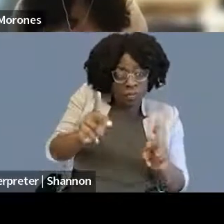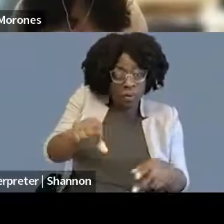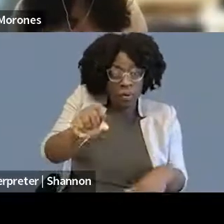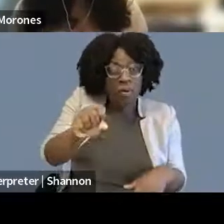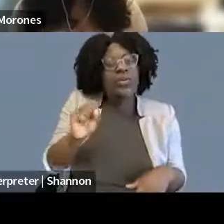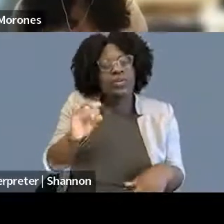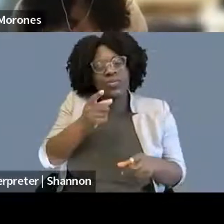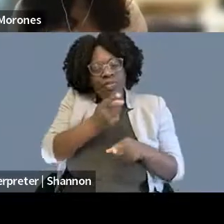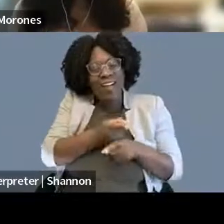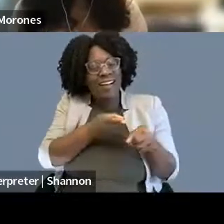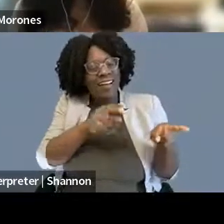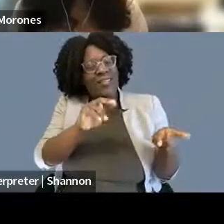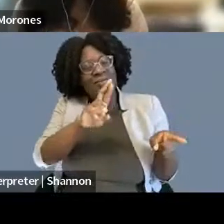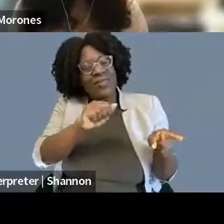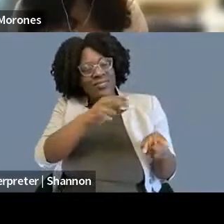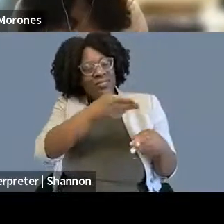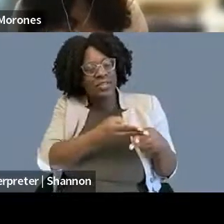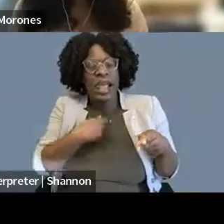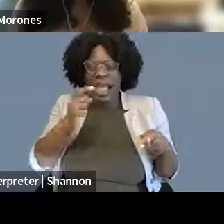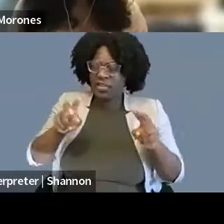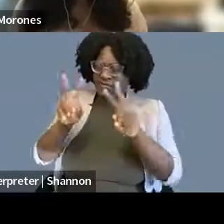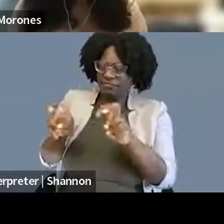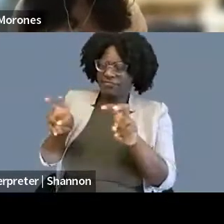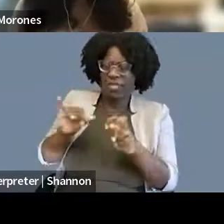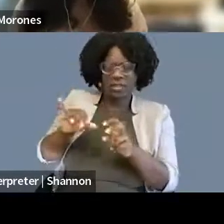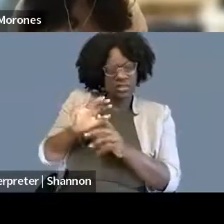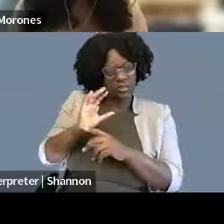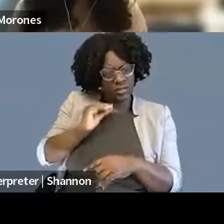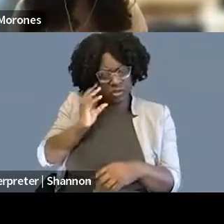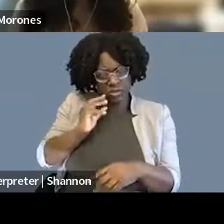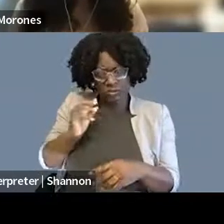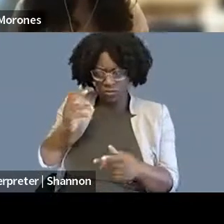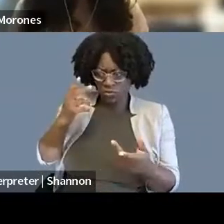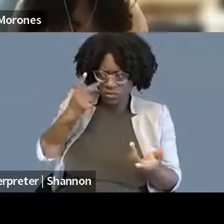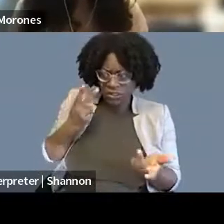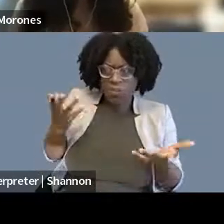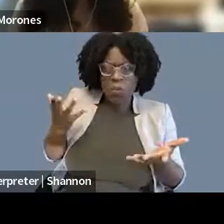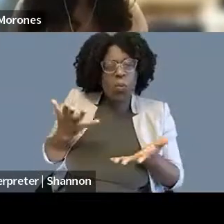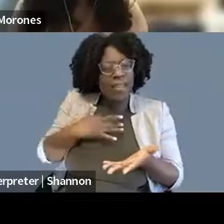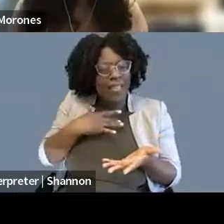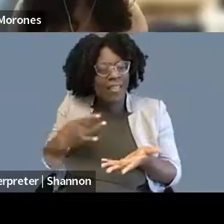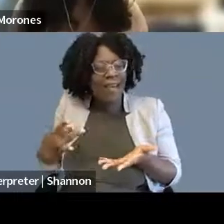what were the parts I didn't like about it? I valued the, you know, the collegial relationships at that firm, and so that was something that was really important to me.